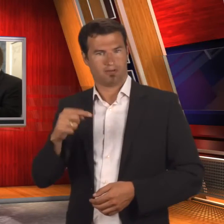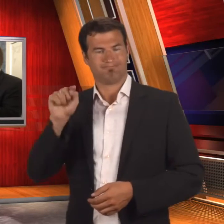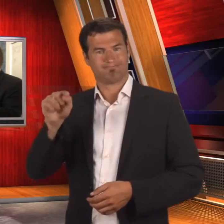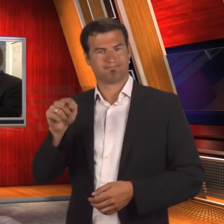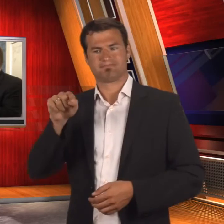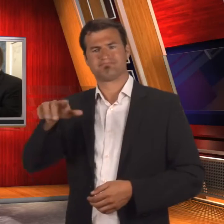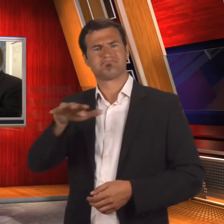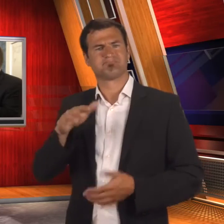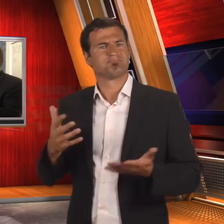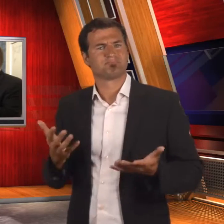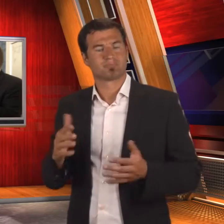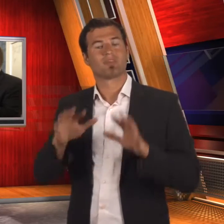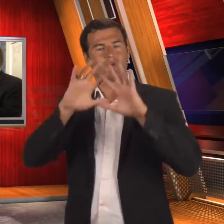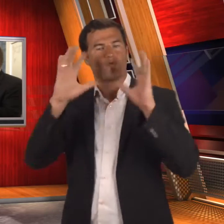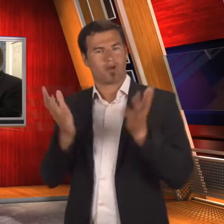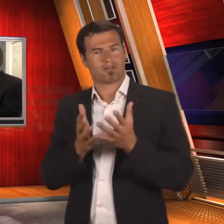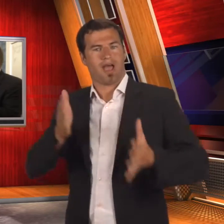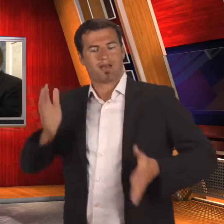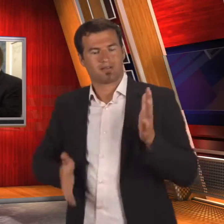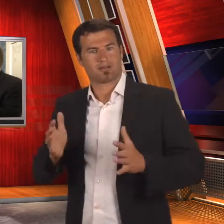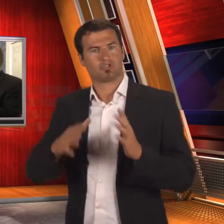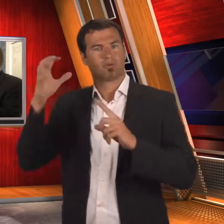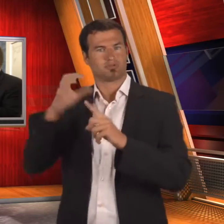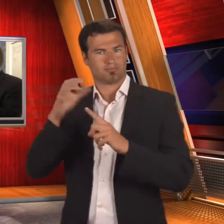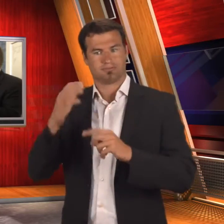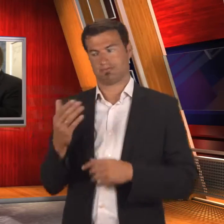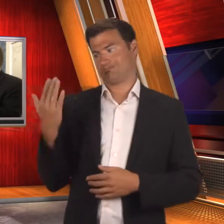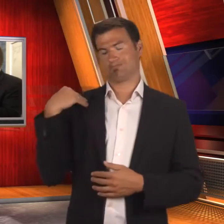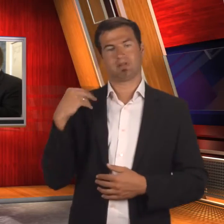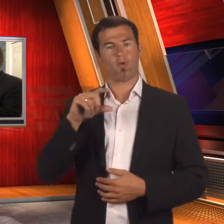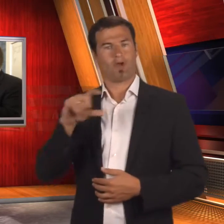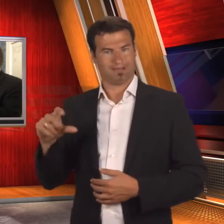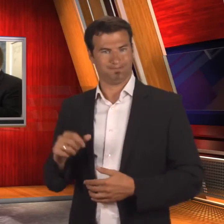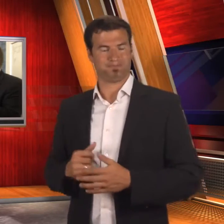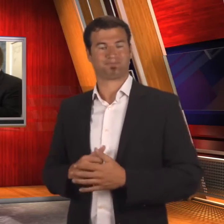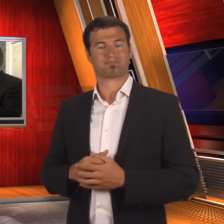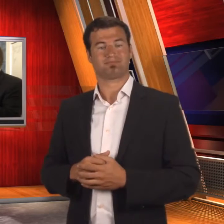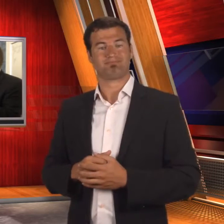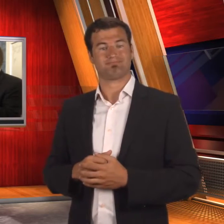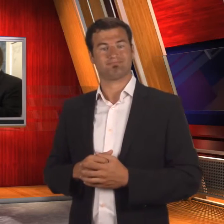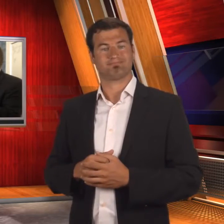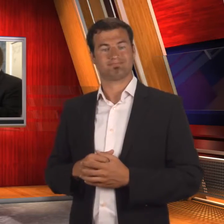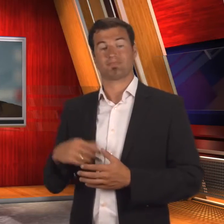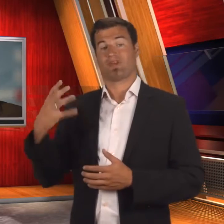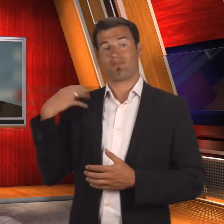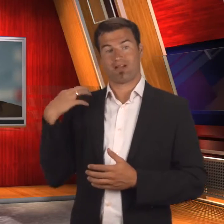Athletics Championships last week.